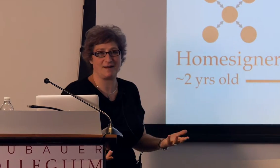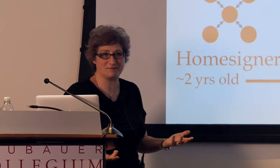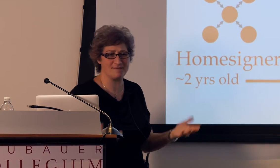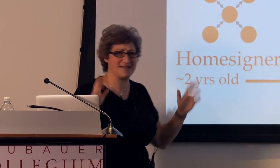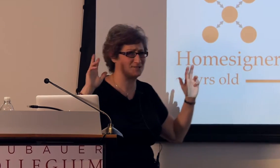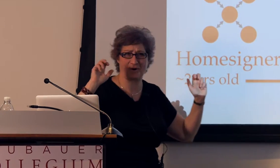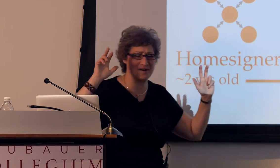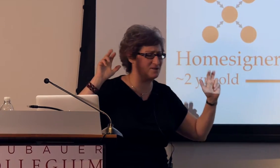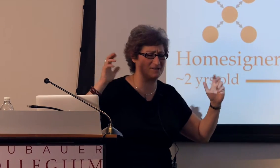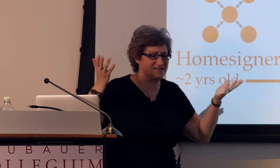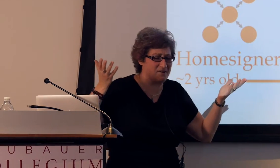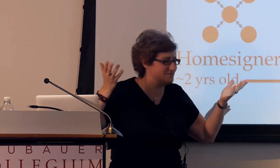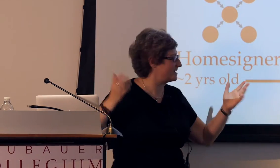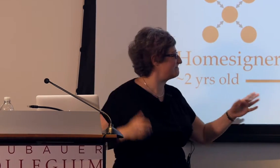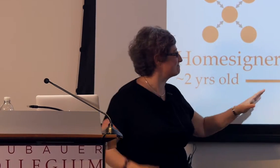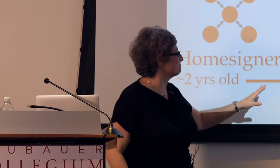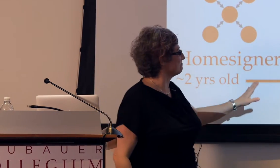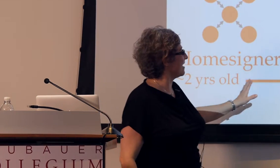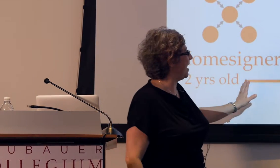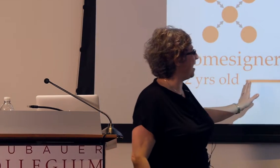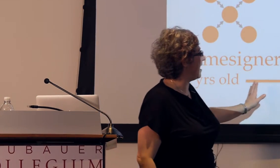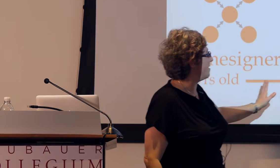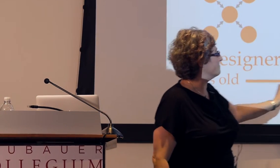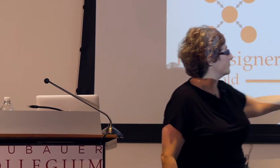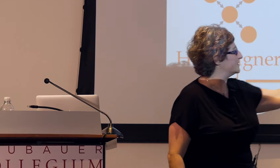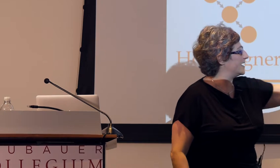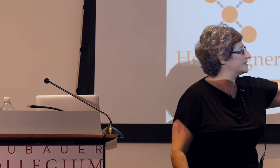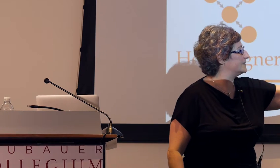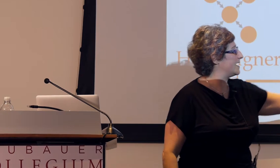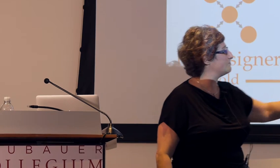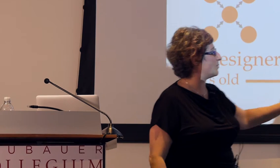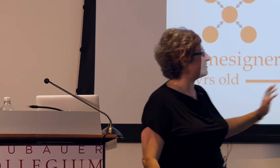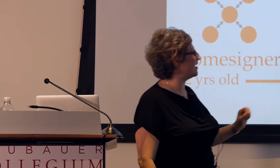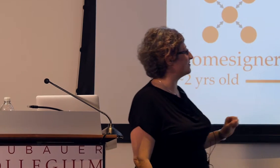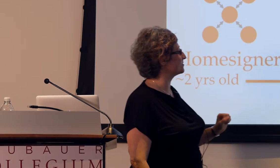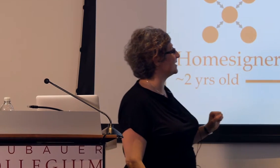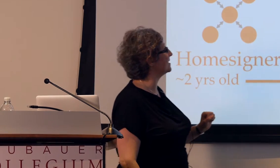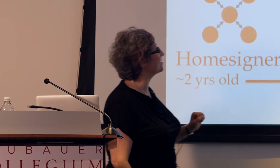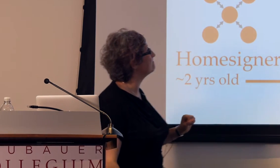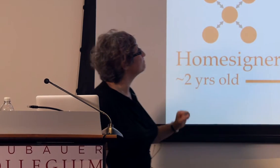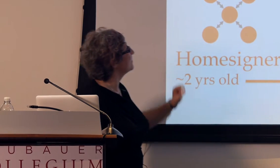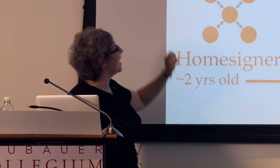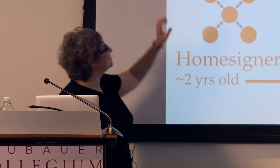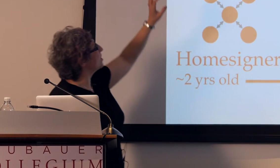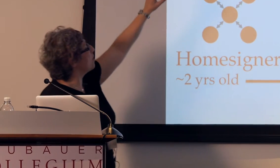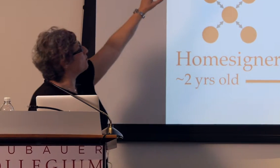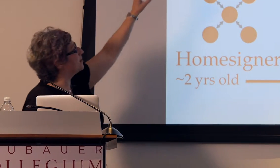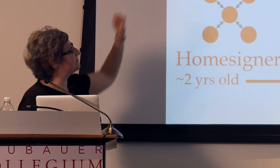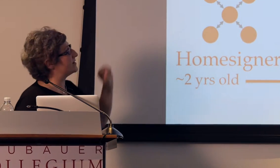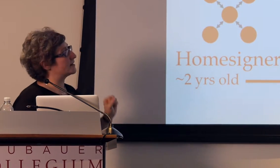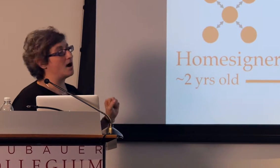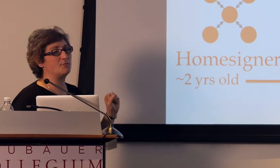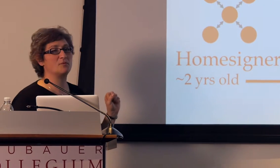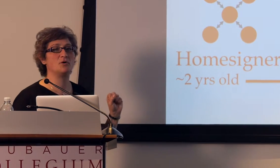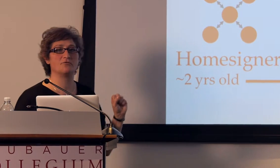because that was when they started using their homesign, we tested them 25 years later and so we found a comparable